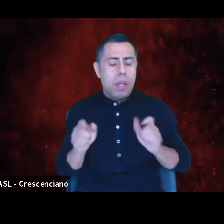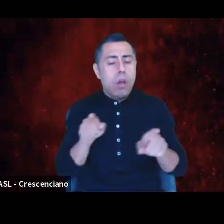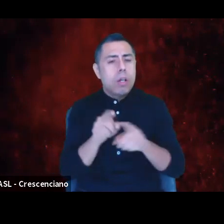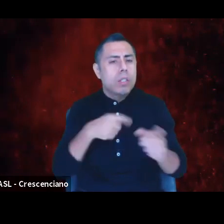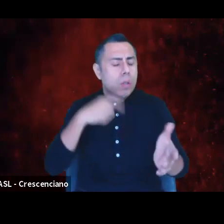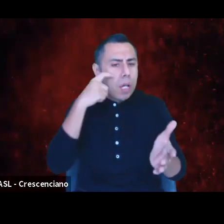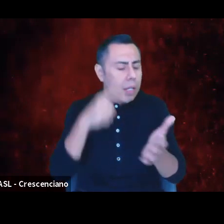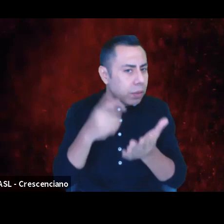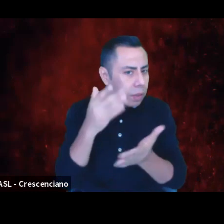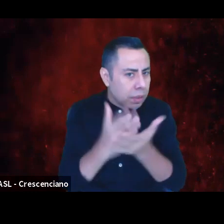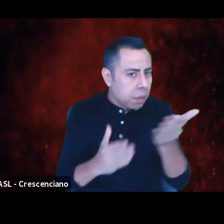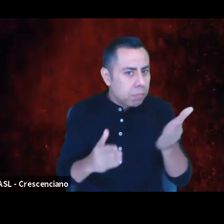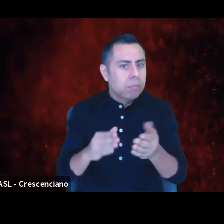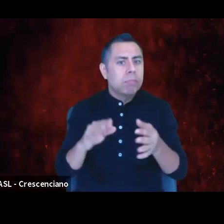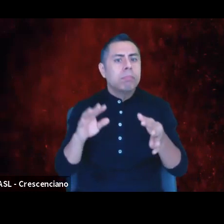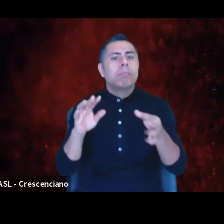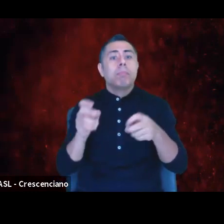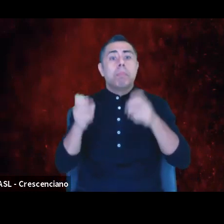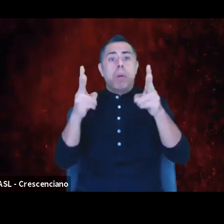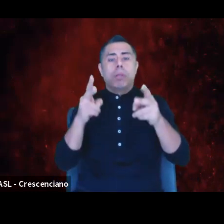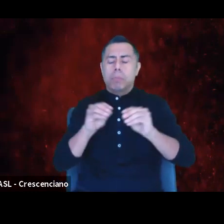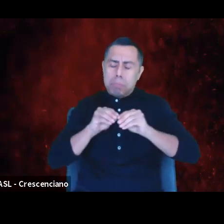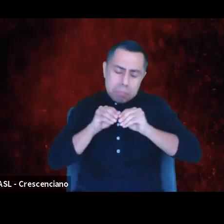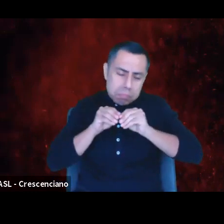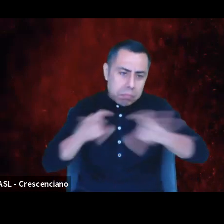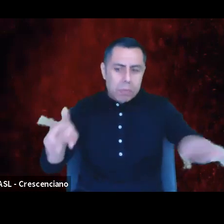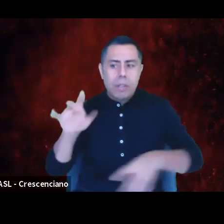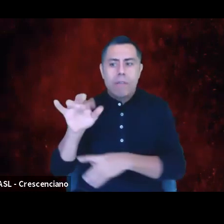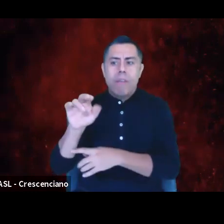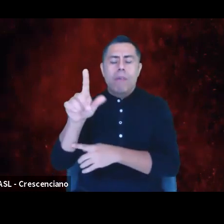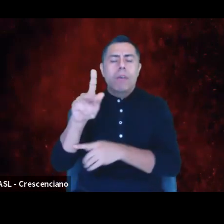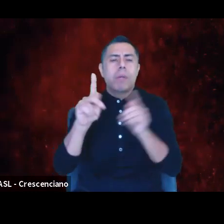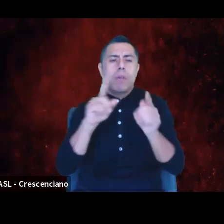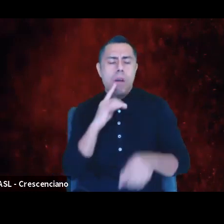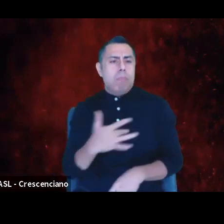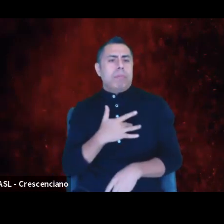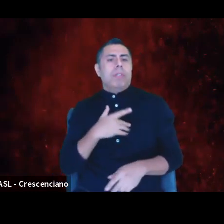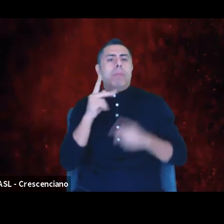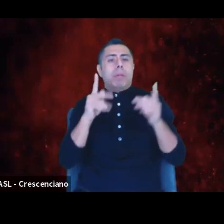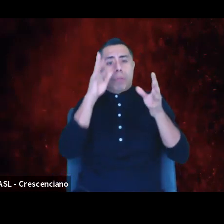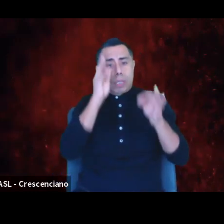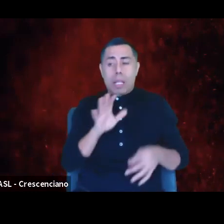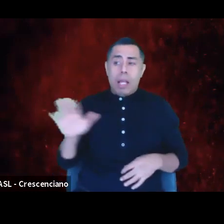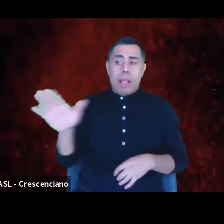touch the hearts of the masses as people have decided that their grief has been silenced for too long.